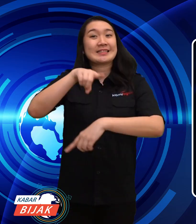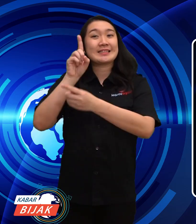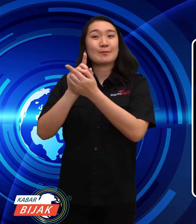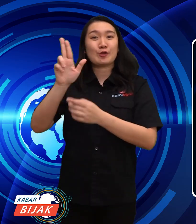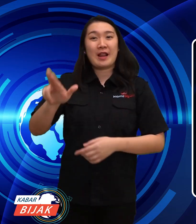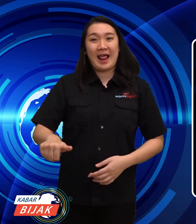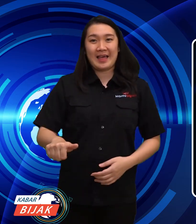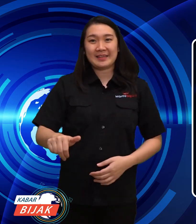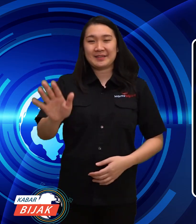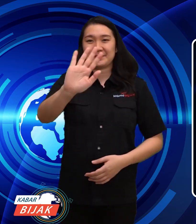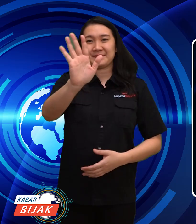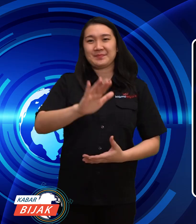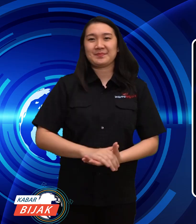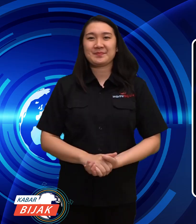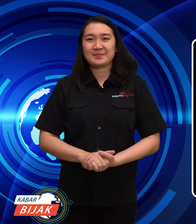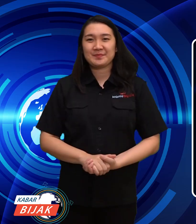Until we meet again, bye!